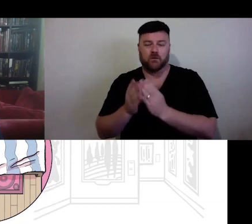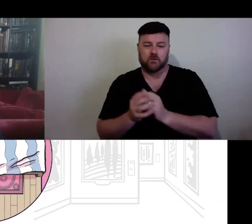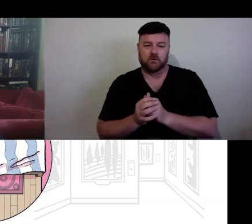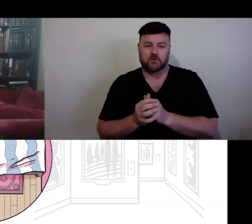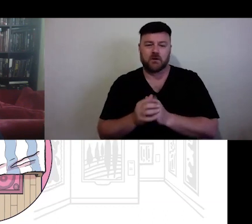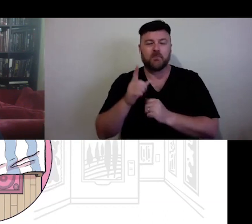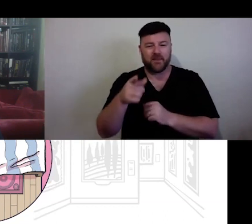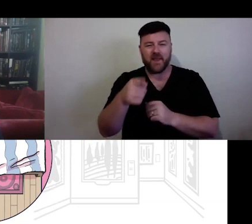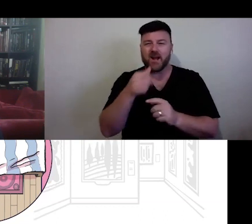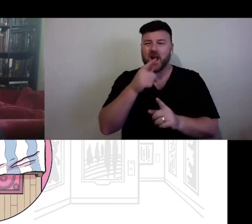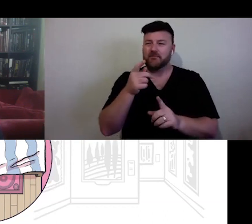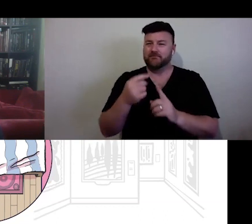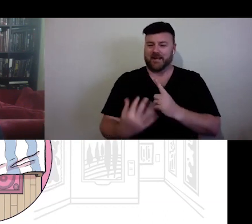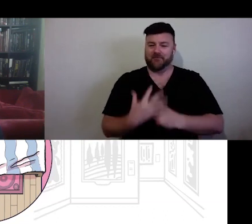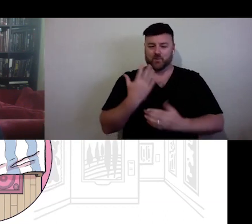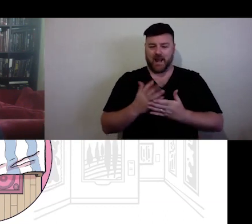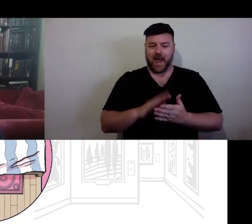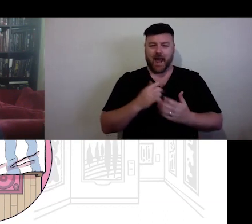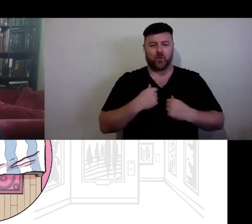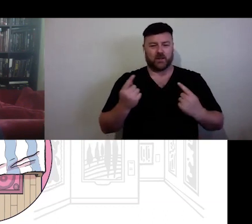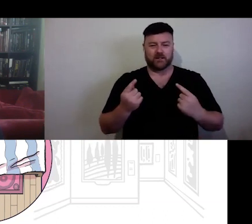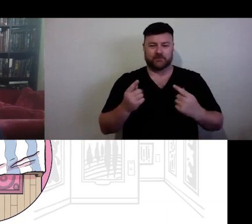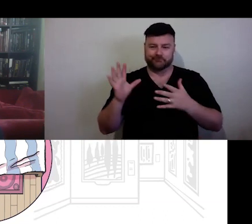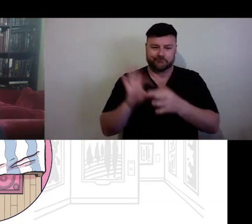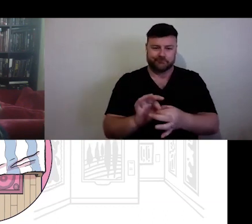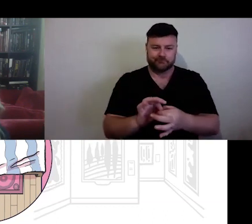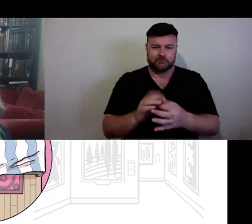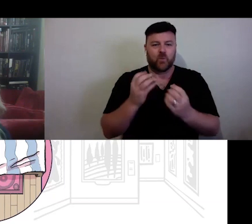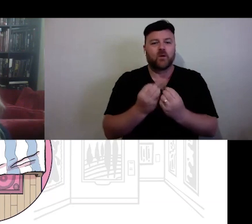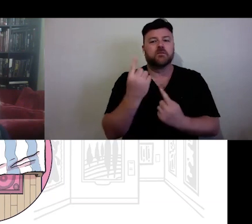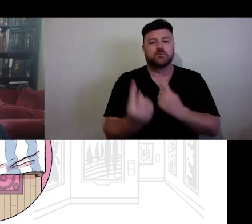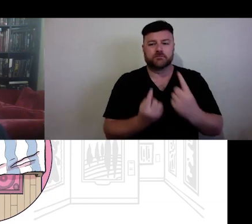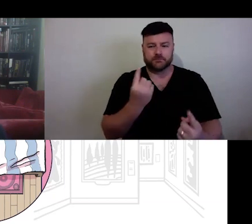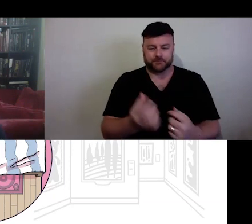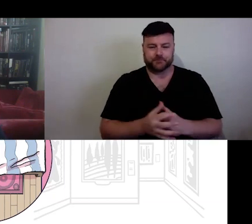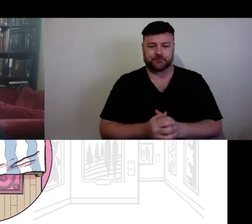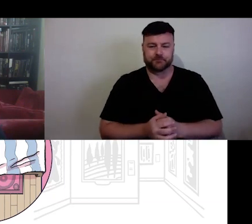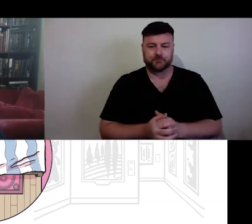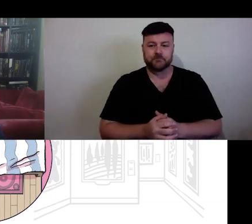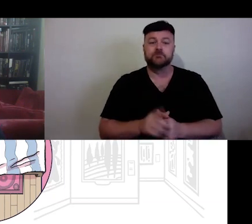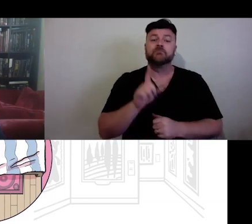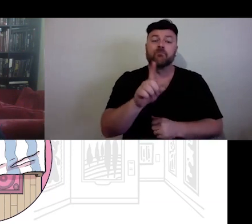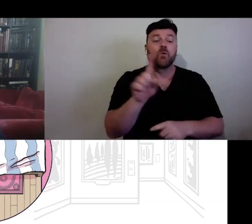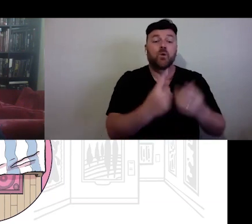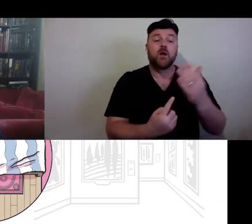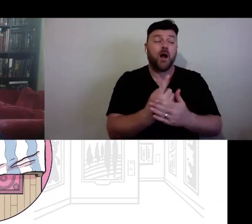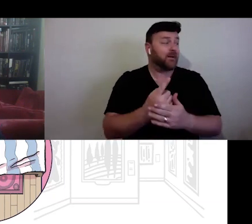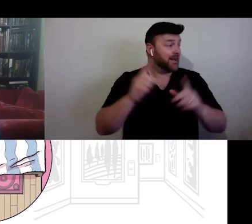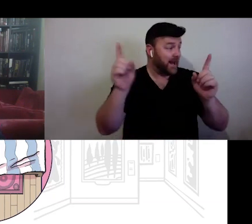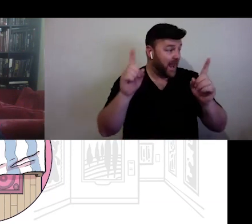So what we are seeing is a shift to living, working and making from home.